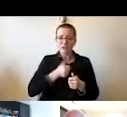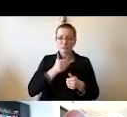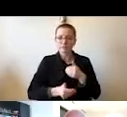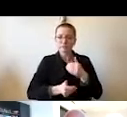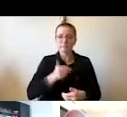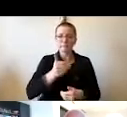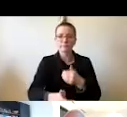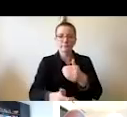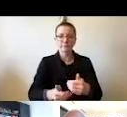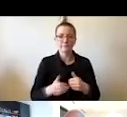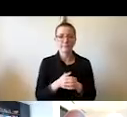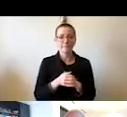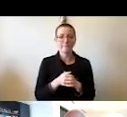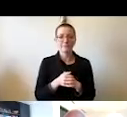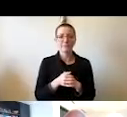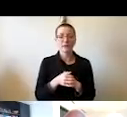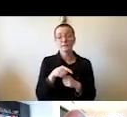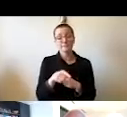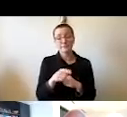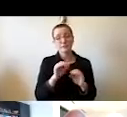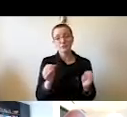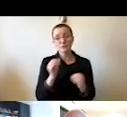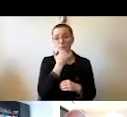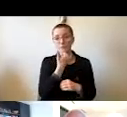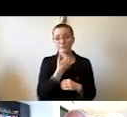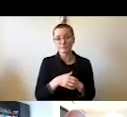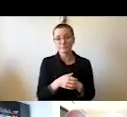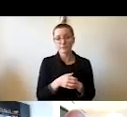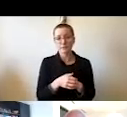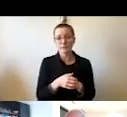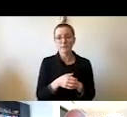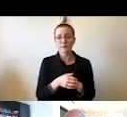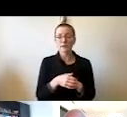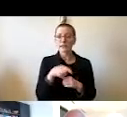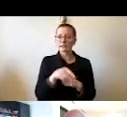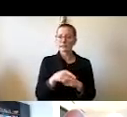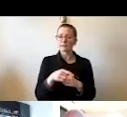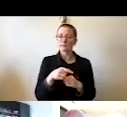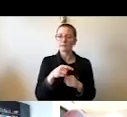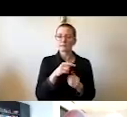There is, this is certainly no accident. It is the dividend of many years of building honest